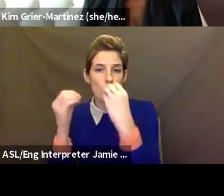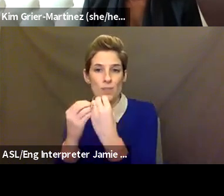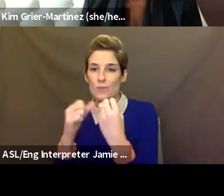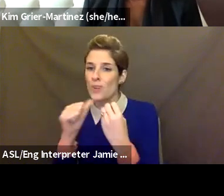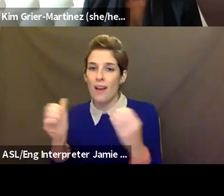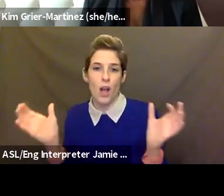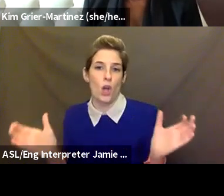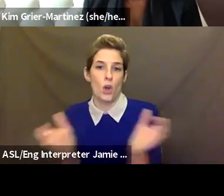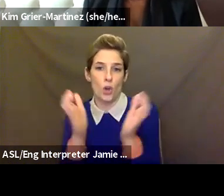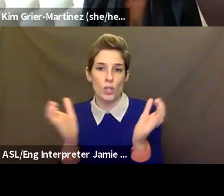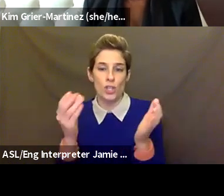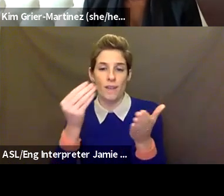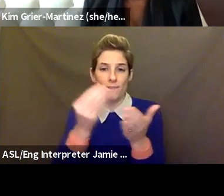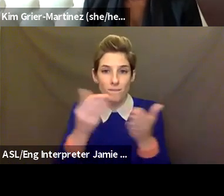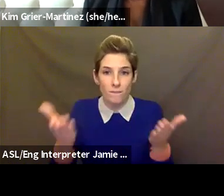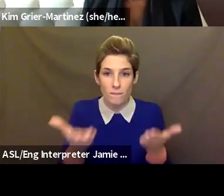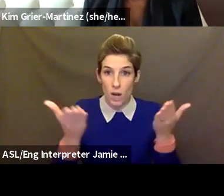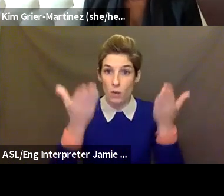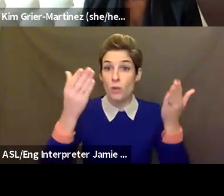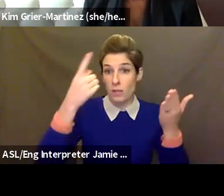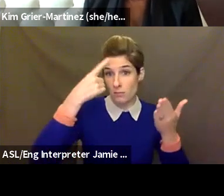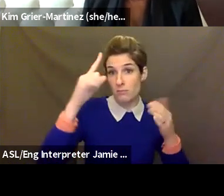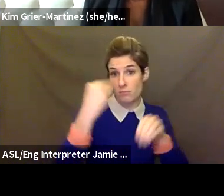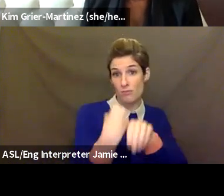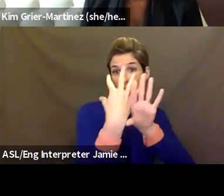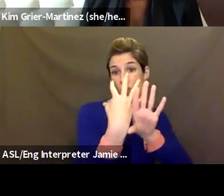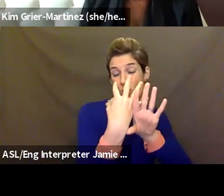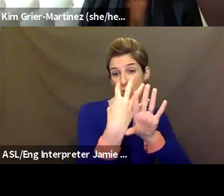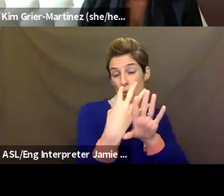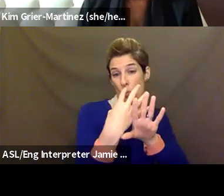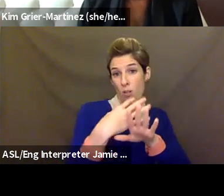fundraising or supporting what it is, frankly, to create